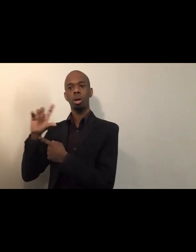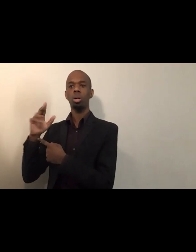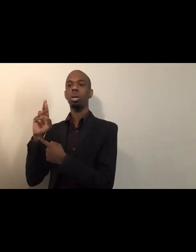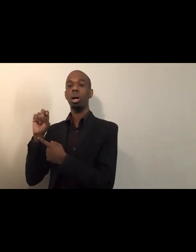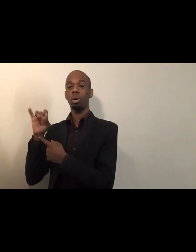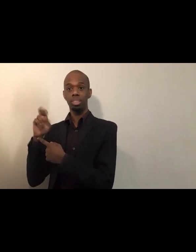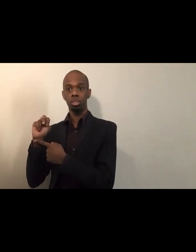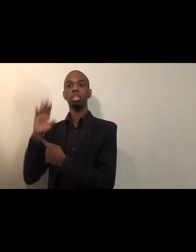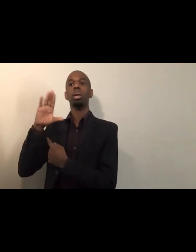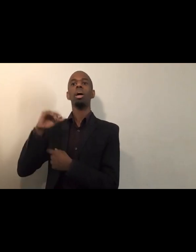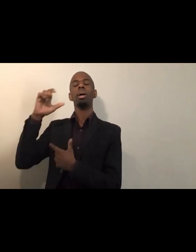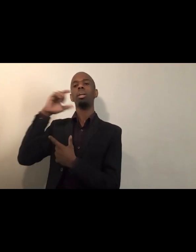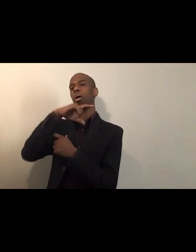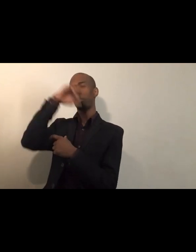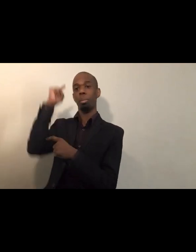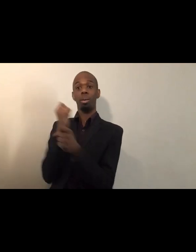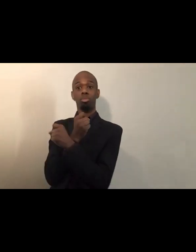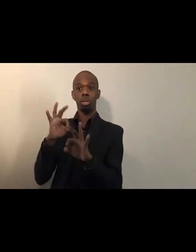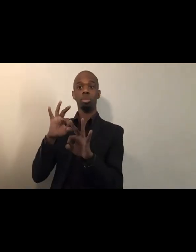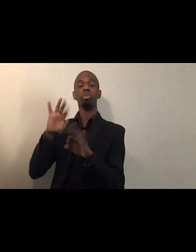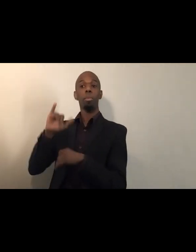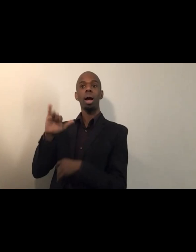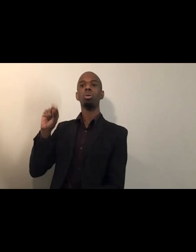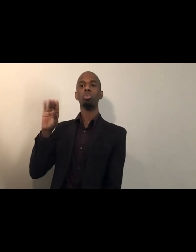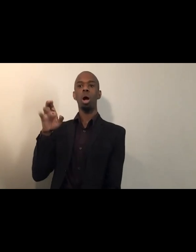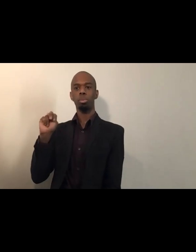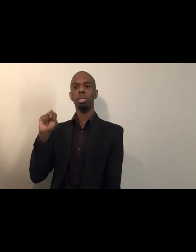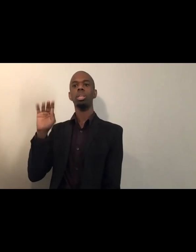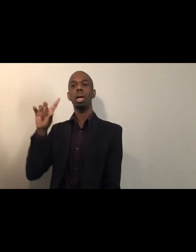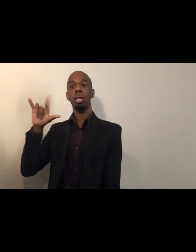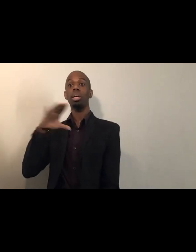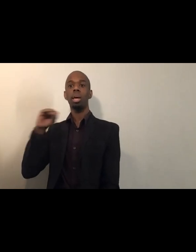And we'll also read, "When They Call You a Terrorist" by Patrisse Cullors.